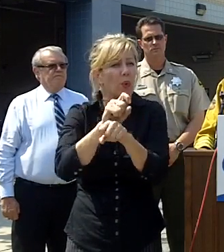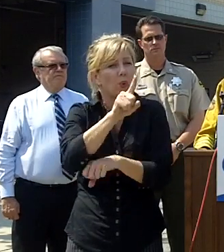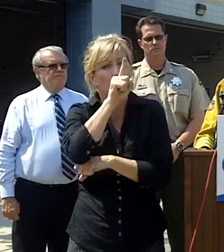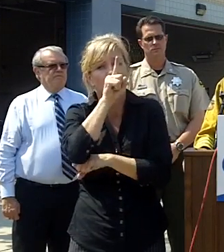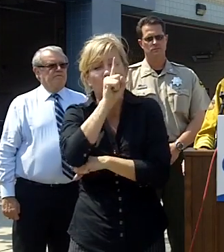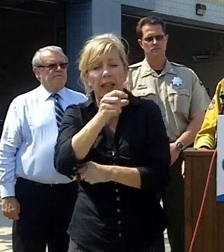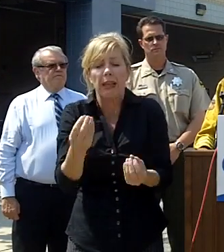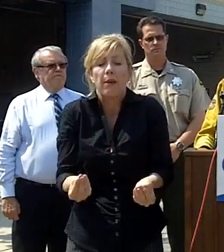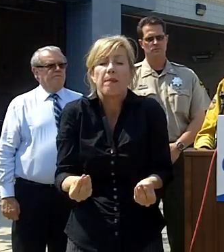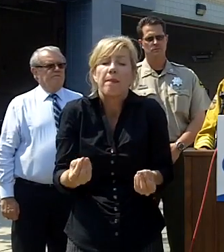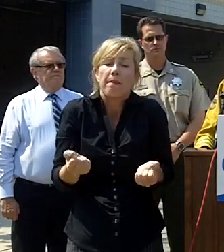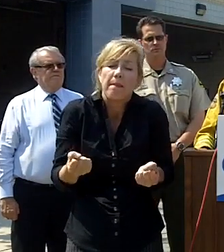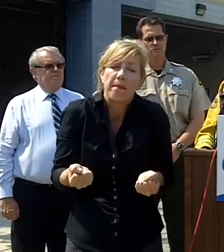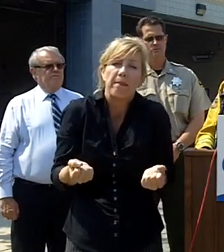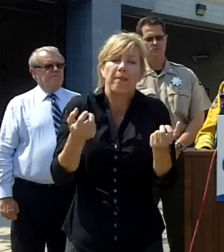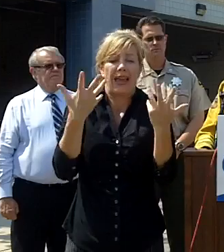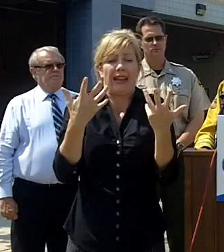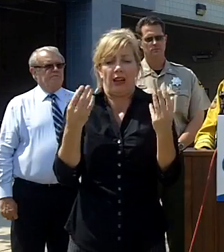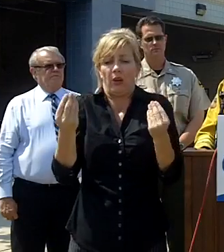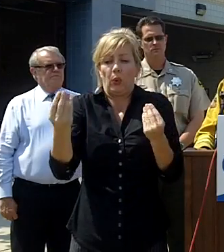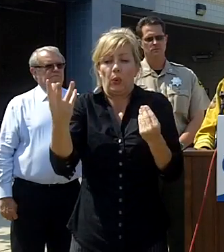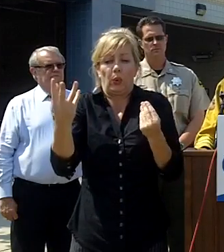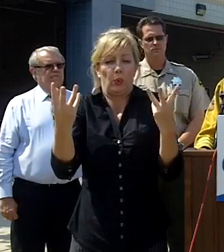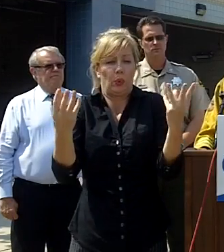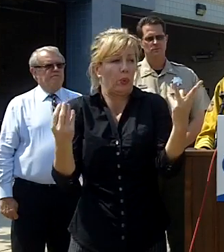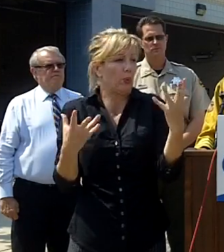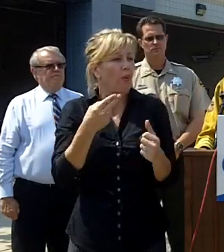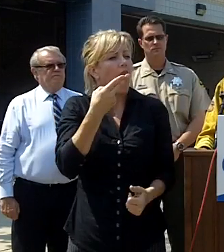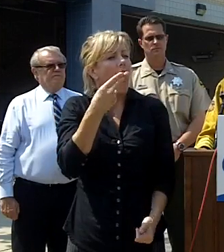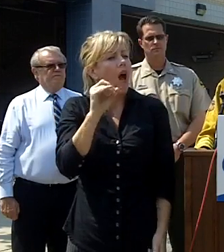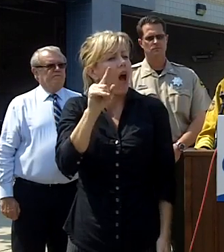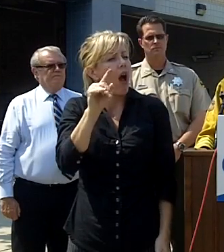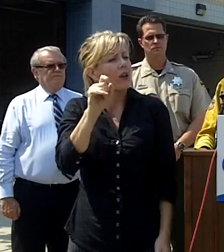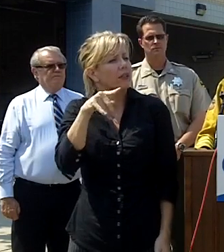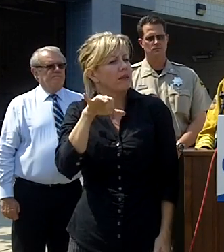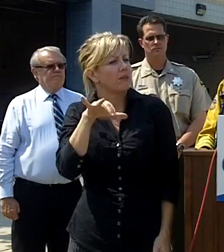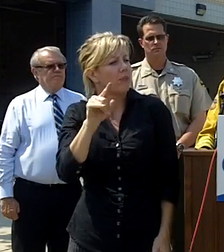we have resources coming from throughout California into San Diego County more than